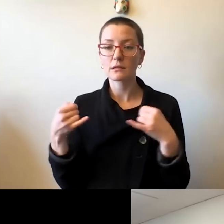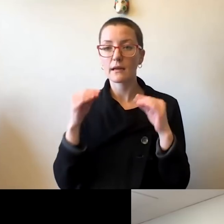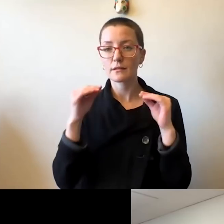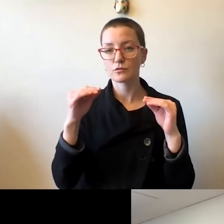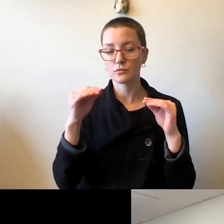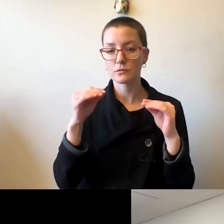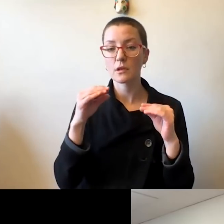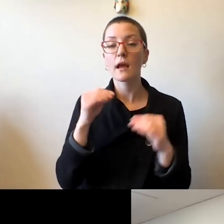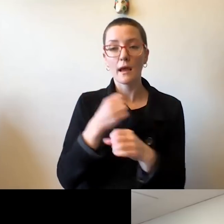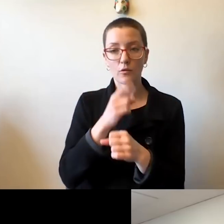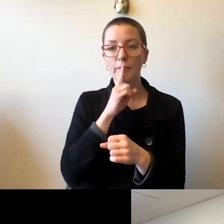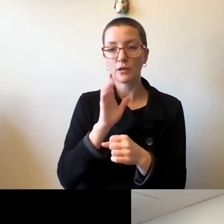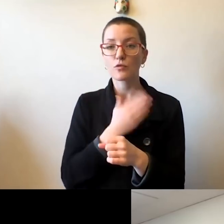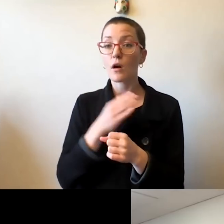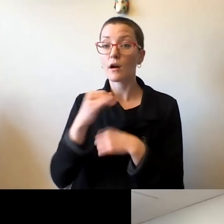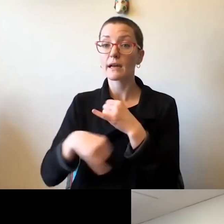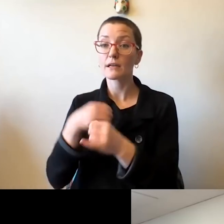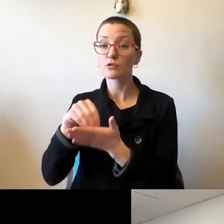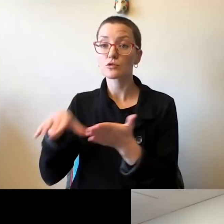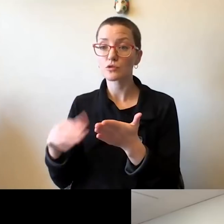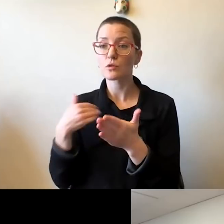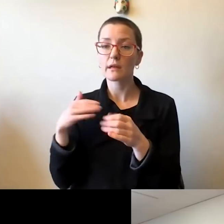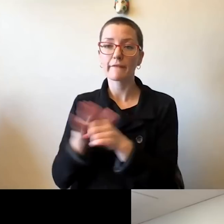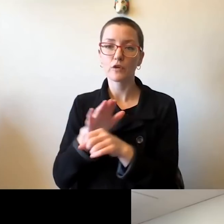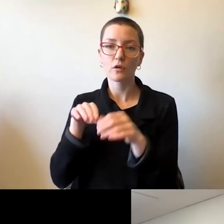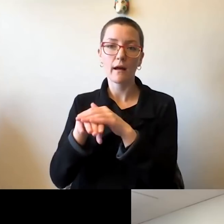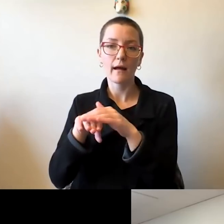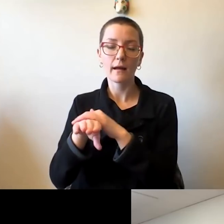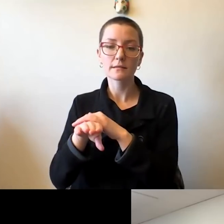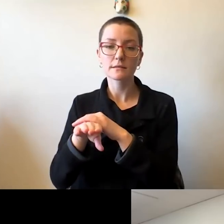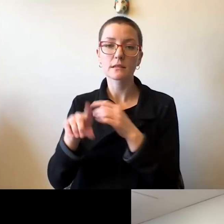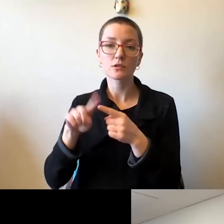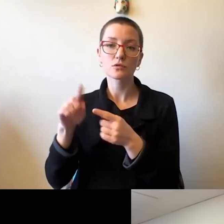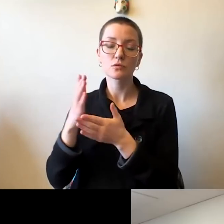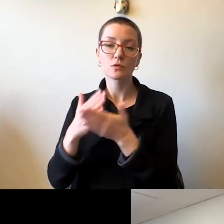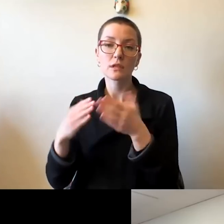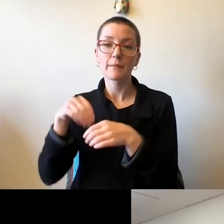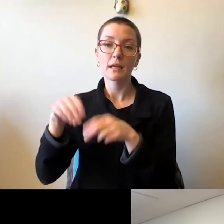that our international students have access to some in person courses for certain.